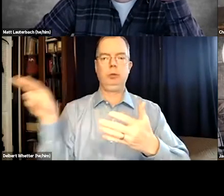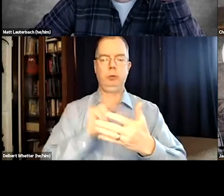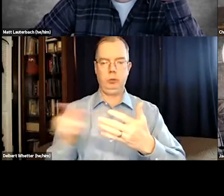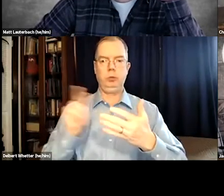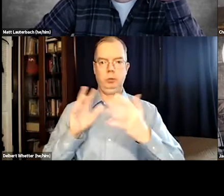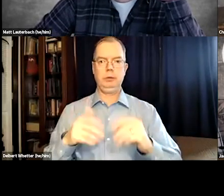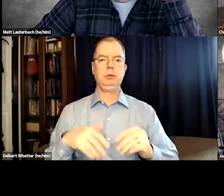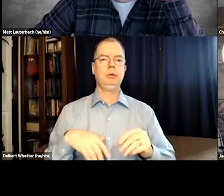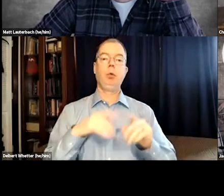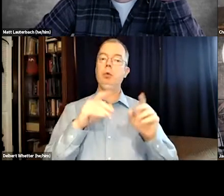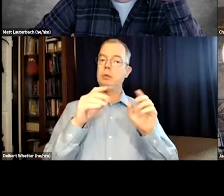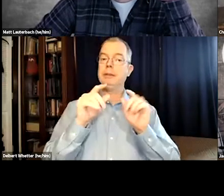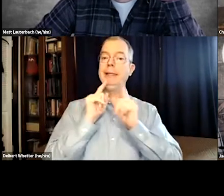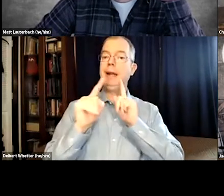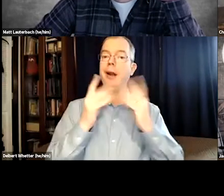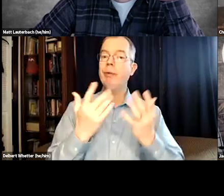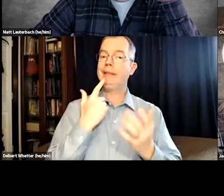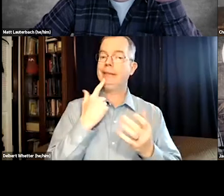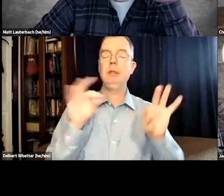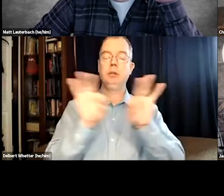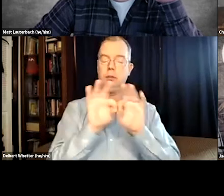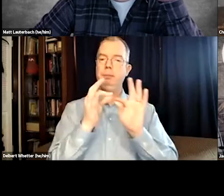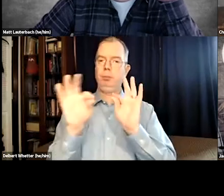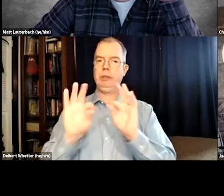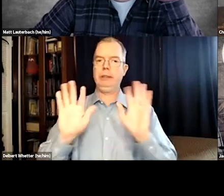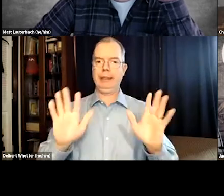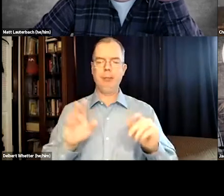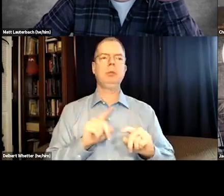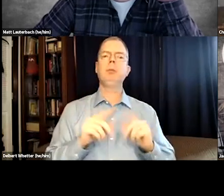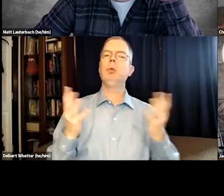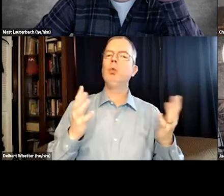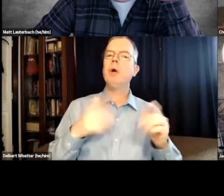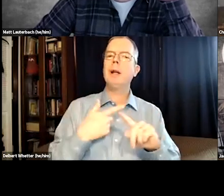If I want to watch something, I don't want to be tired out by reading too much.